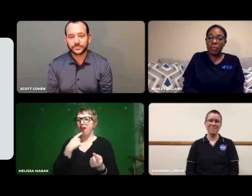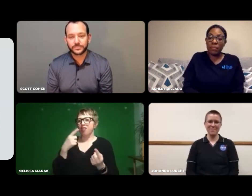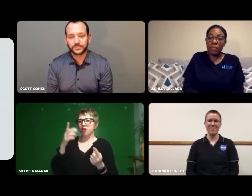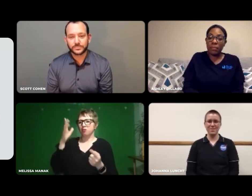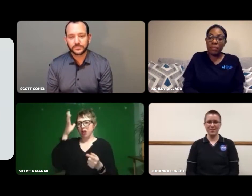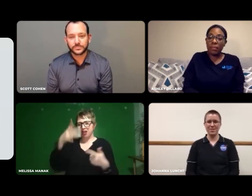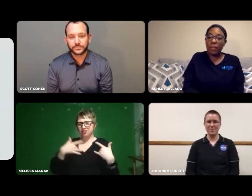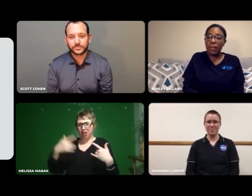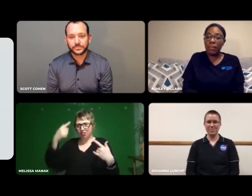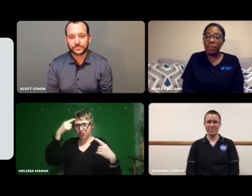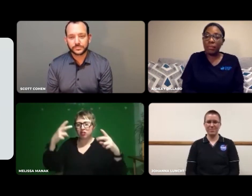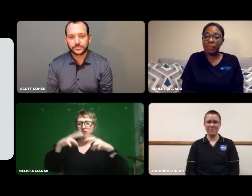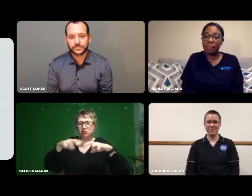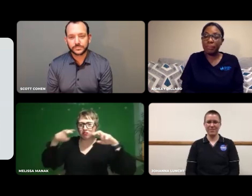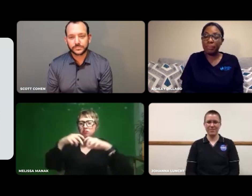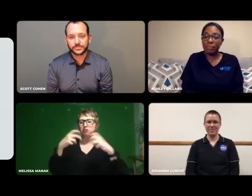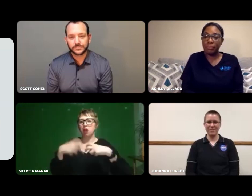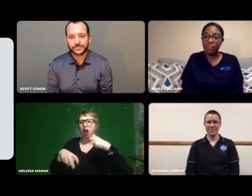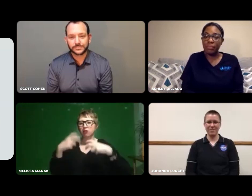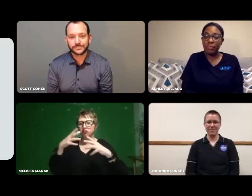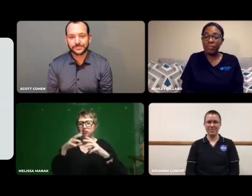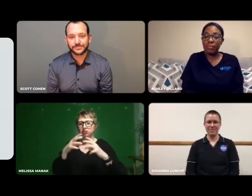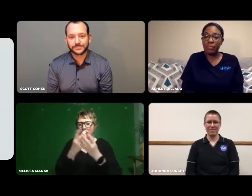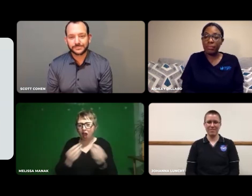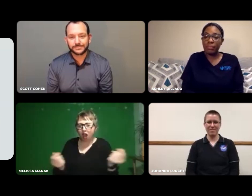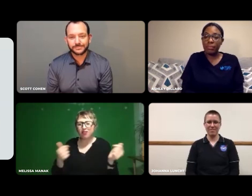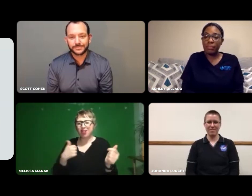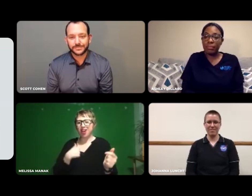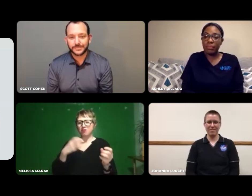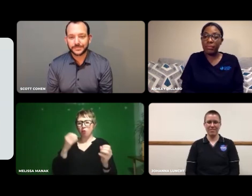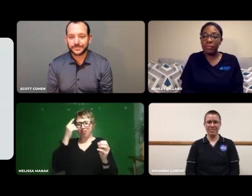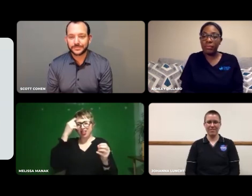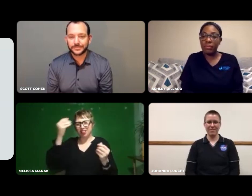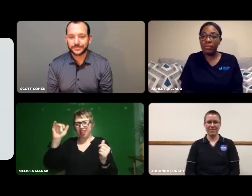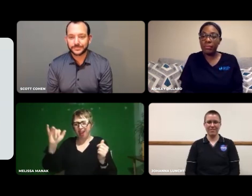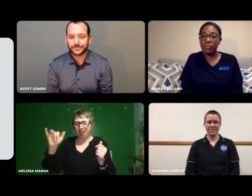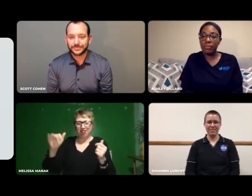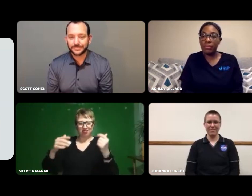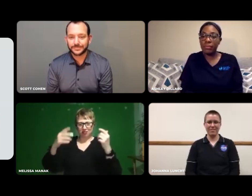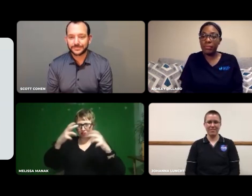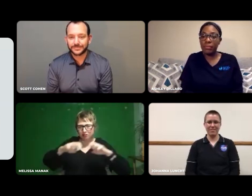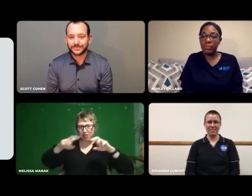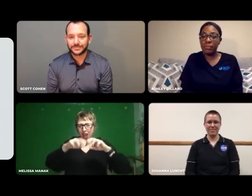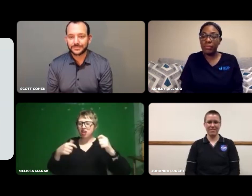So when you said men are problem-solvers, I want to be thought of the same.